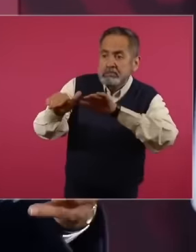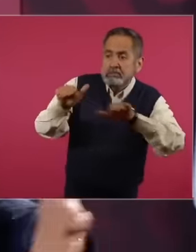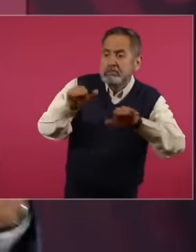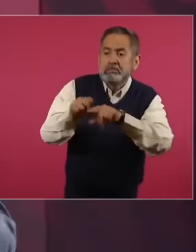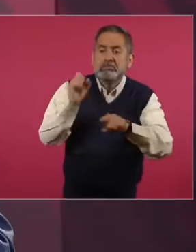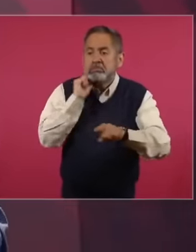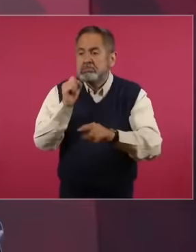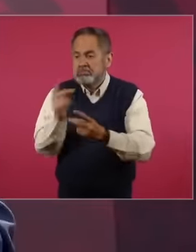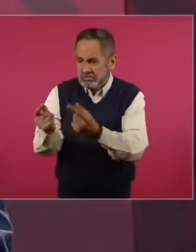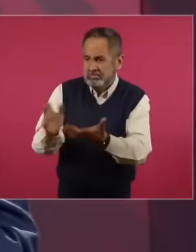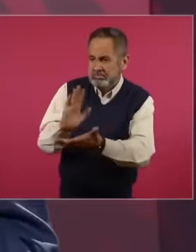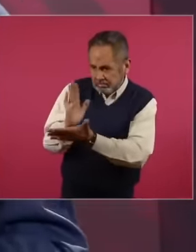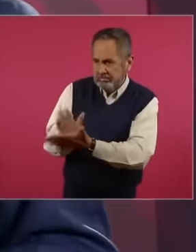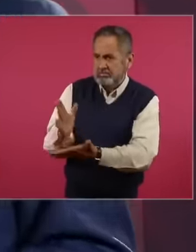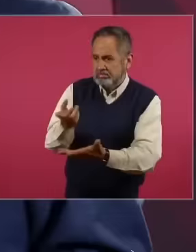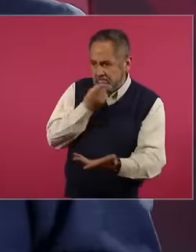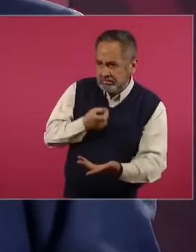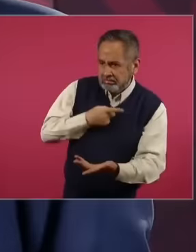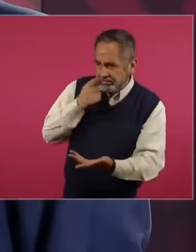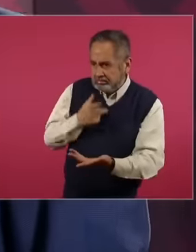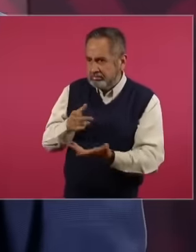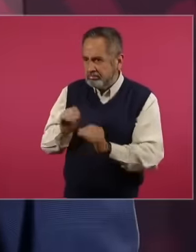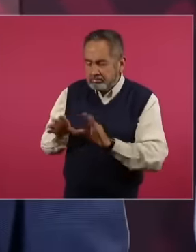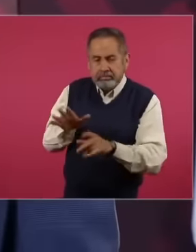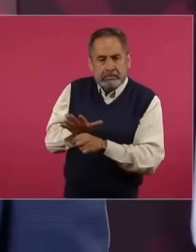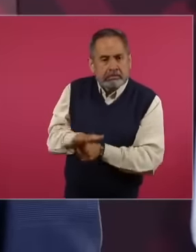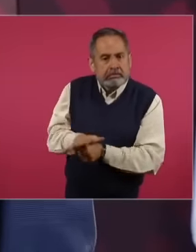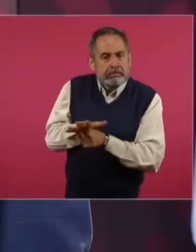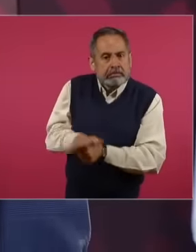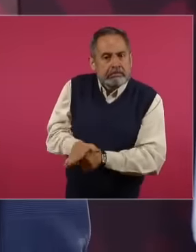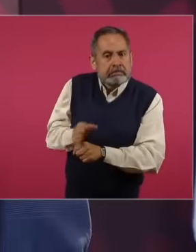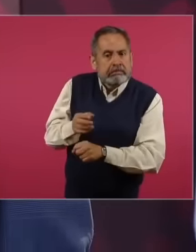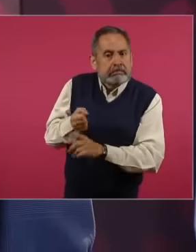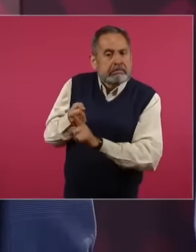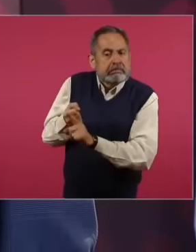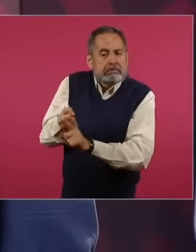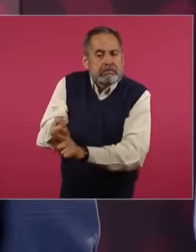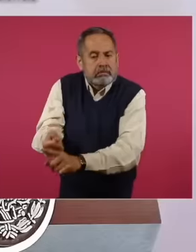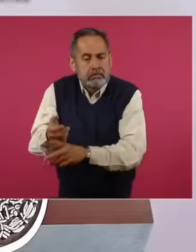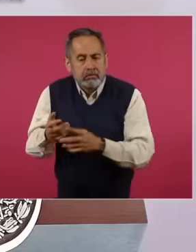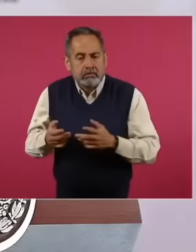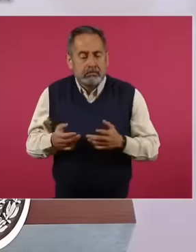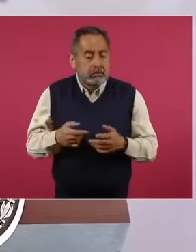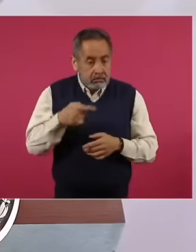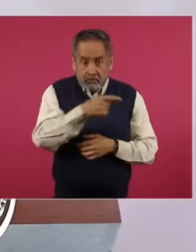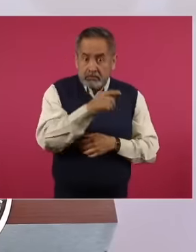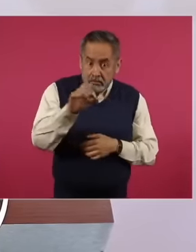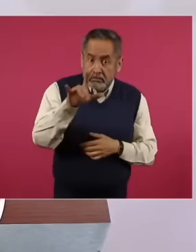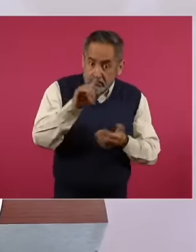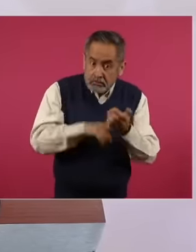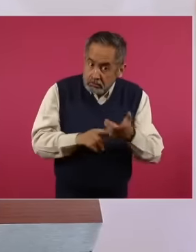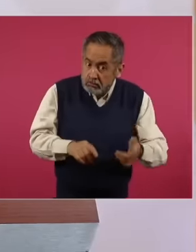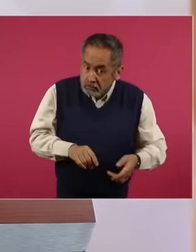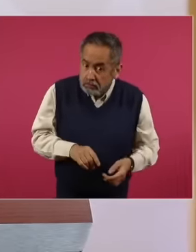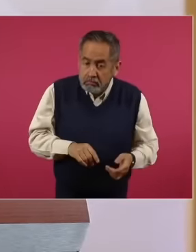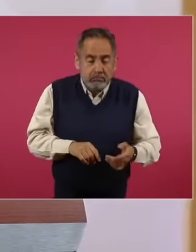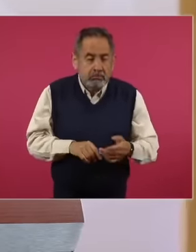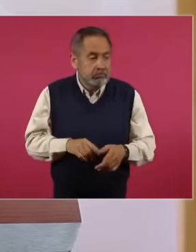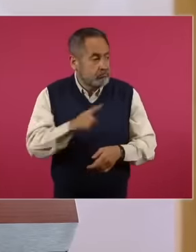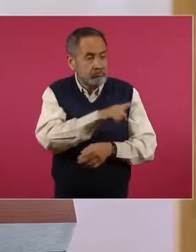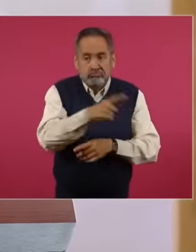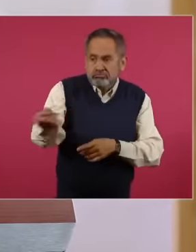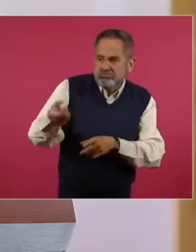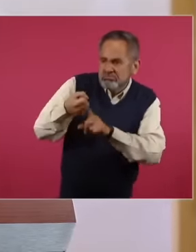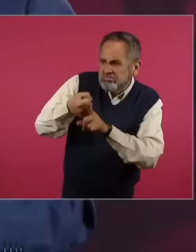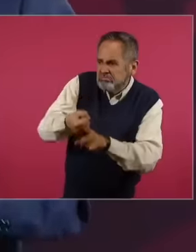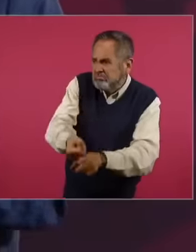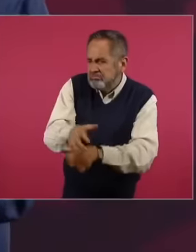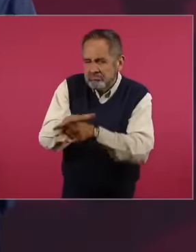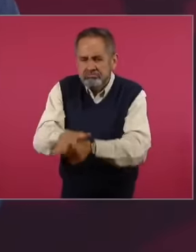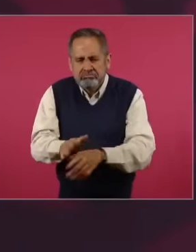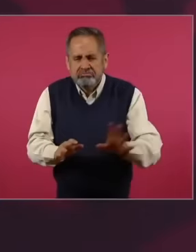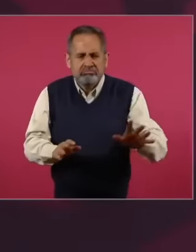this yes by putting pressure on it